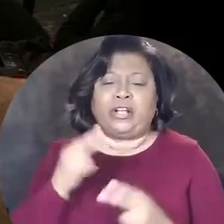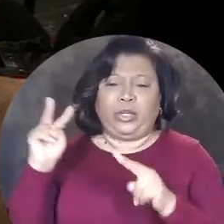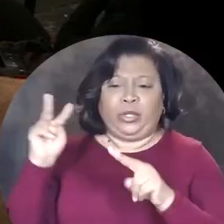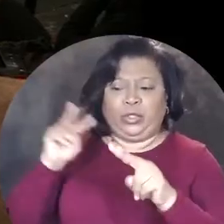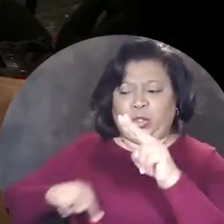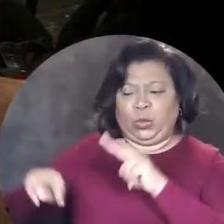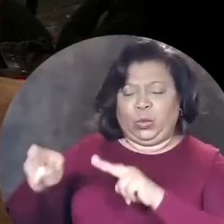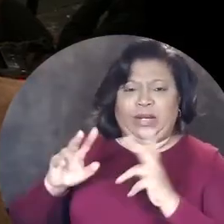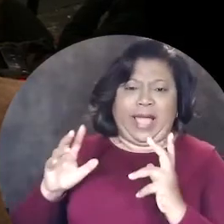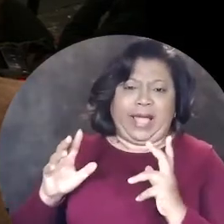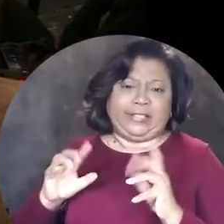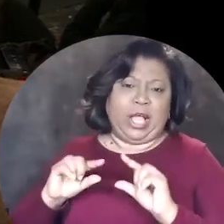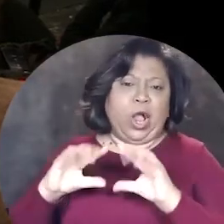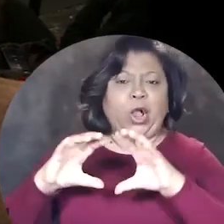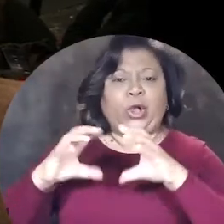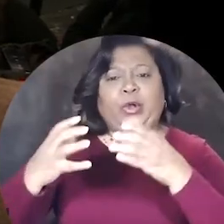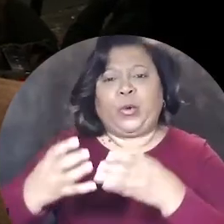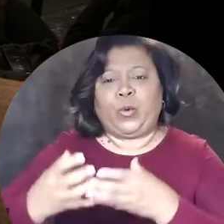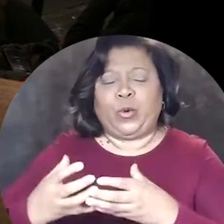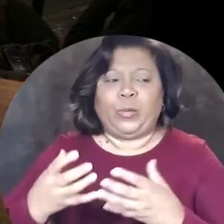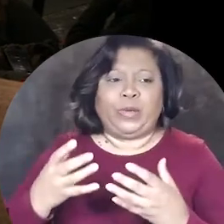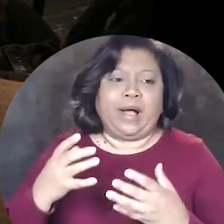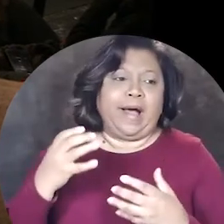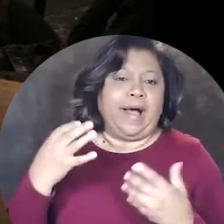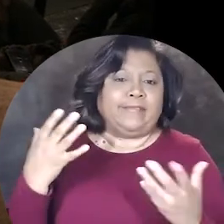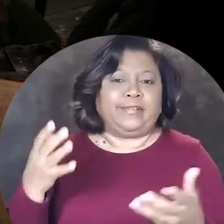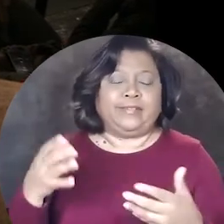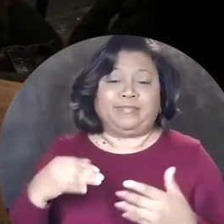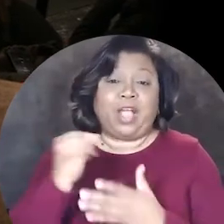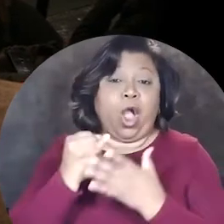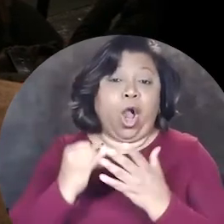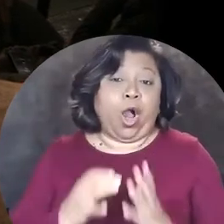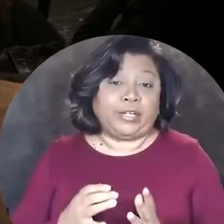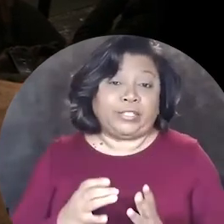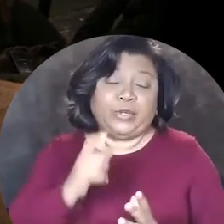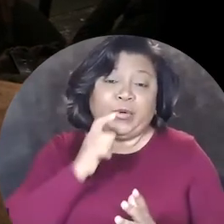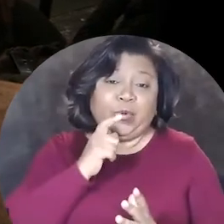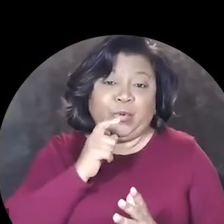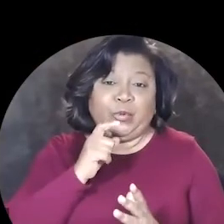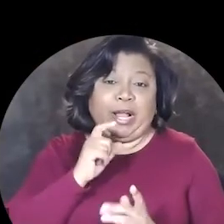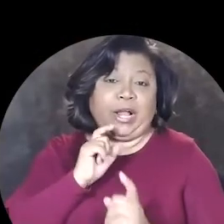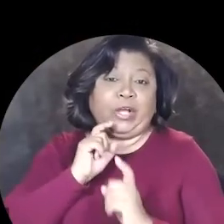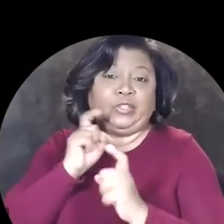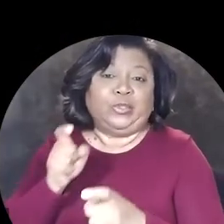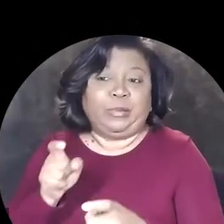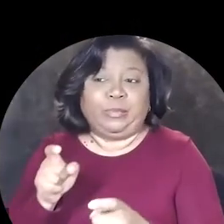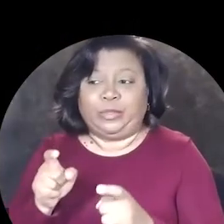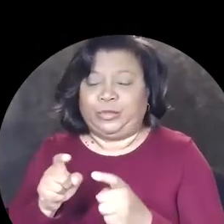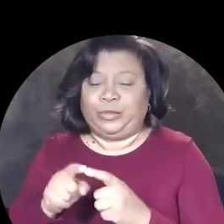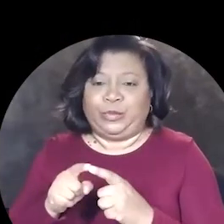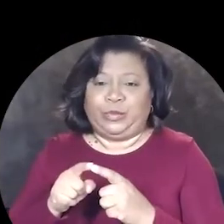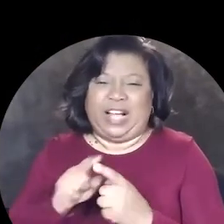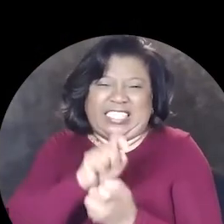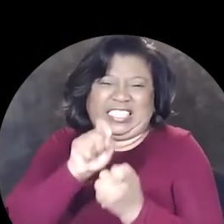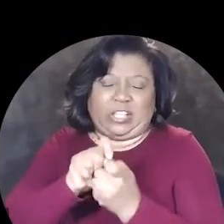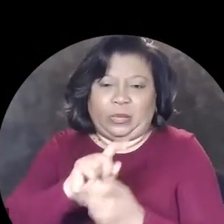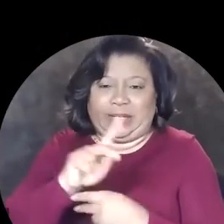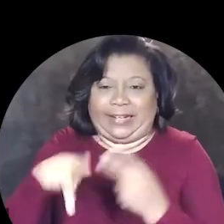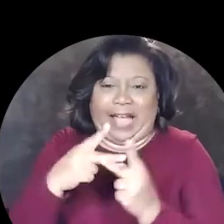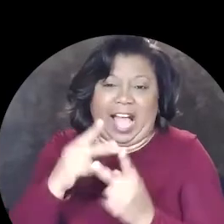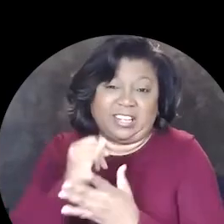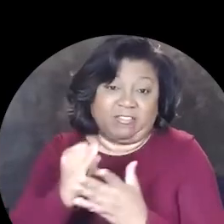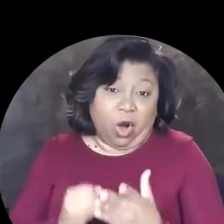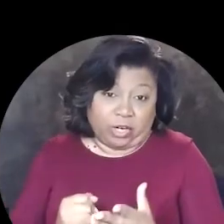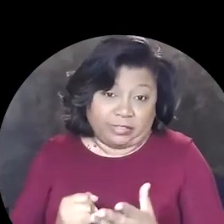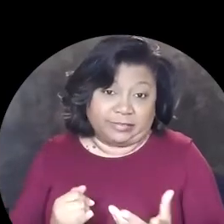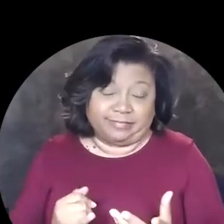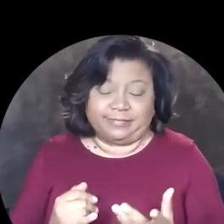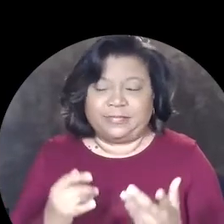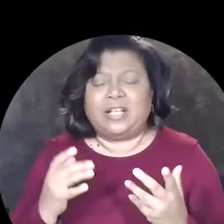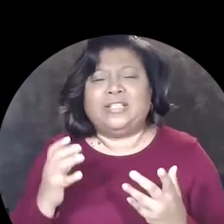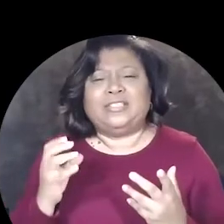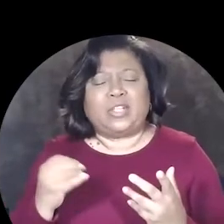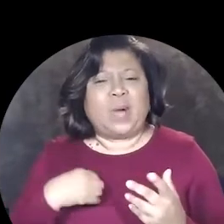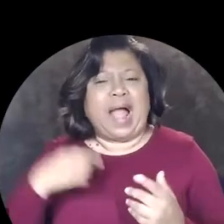we are viewed as a group of artists who contribute to a certain kind of art